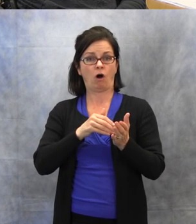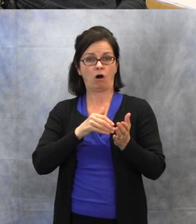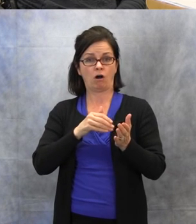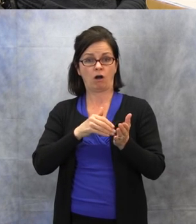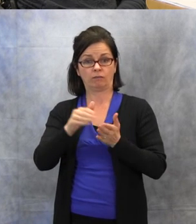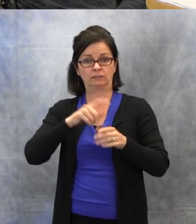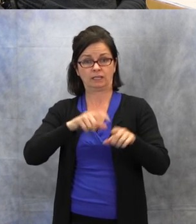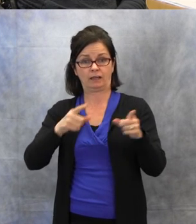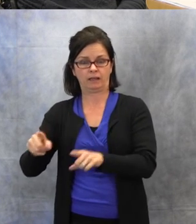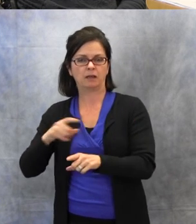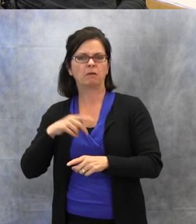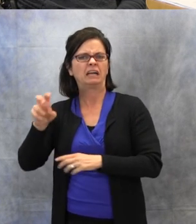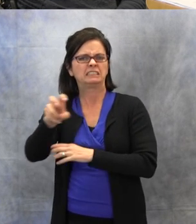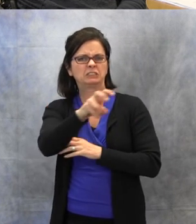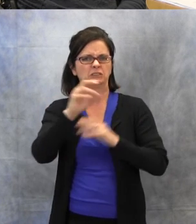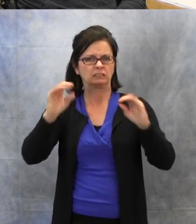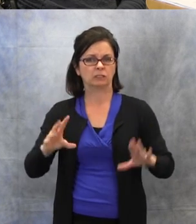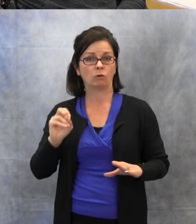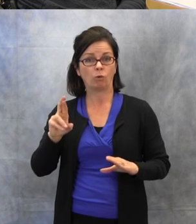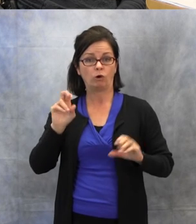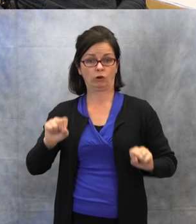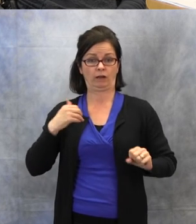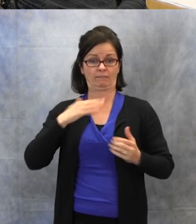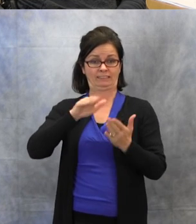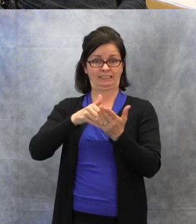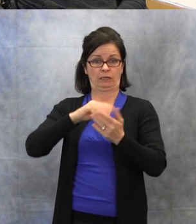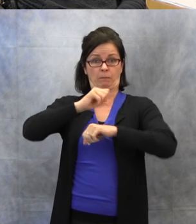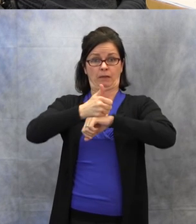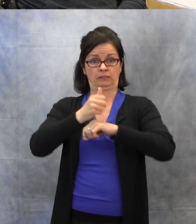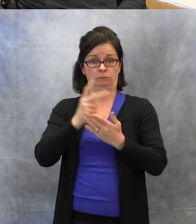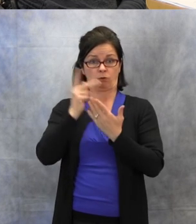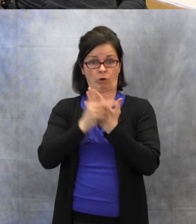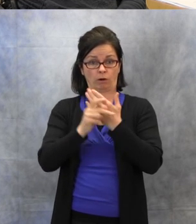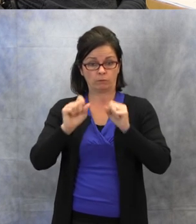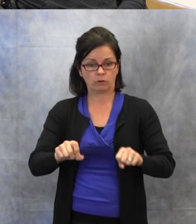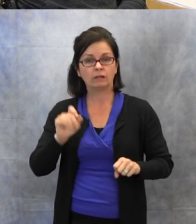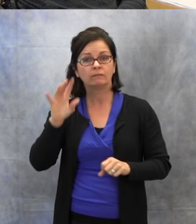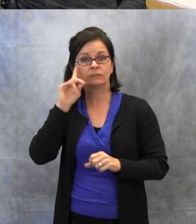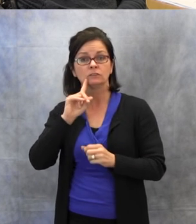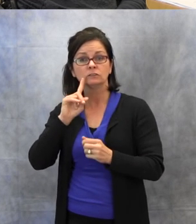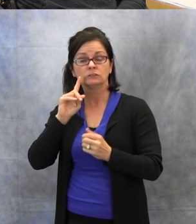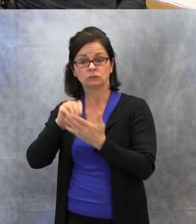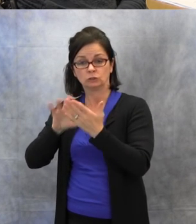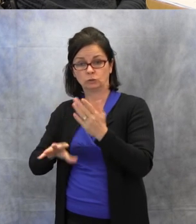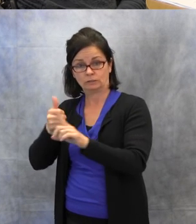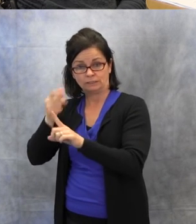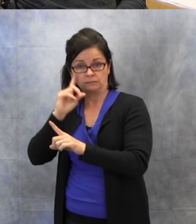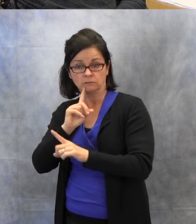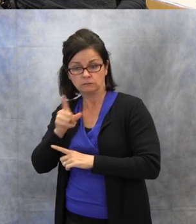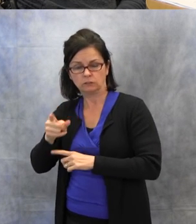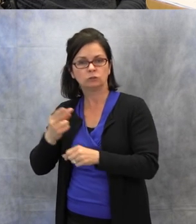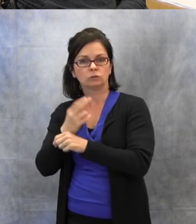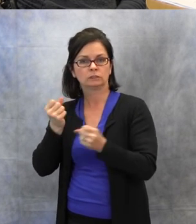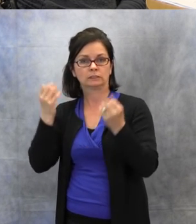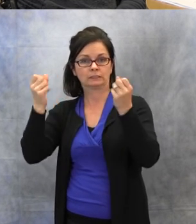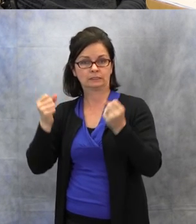a center-based program, if the student is Deaf and is using sign language, they would have an interpreter,